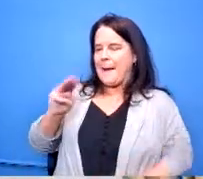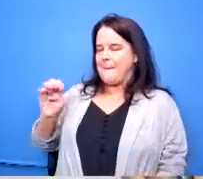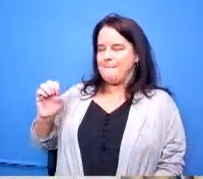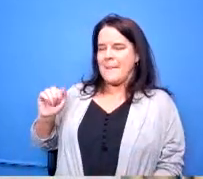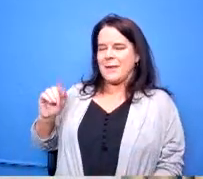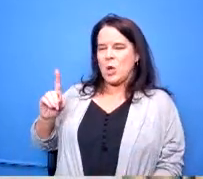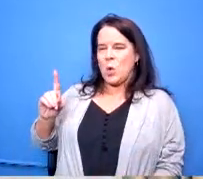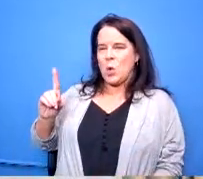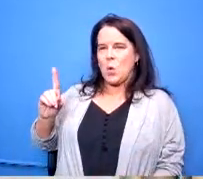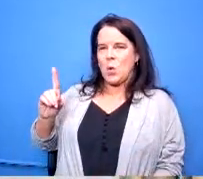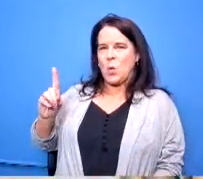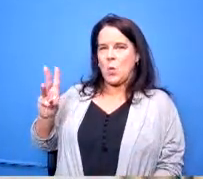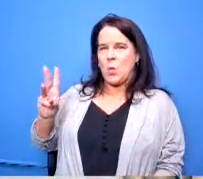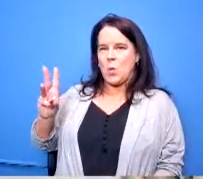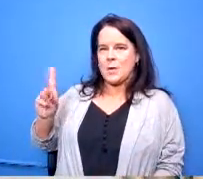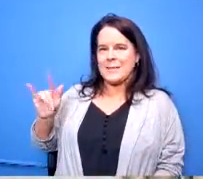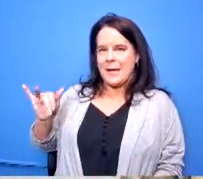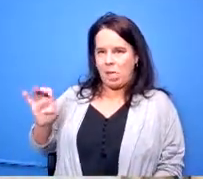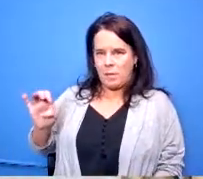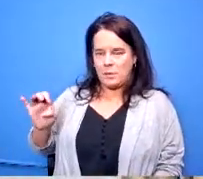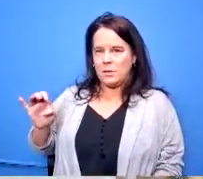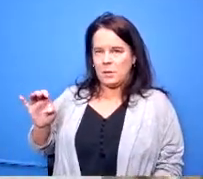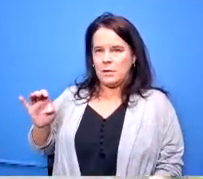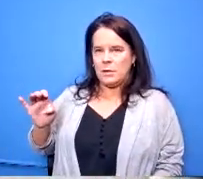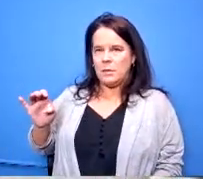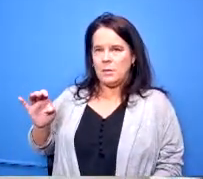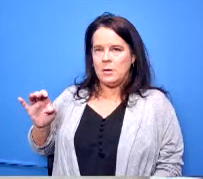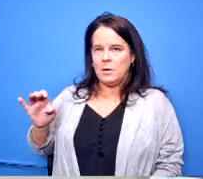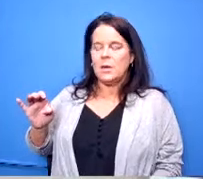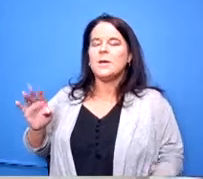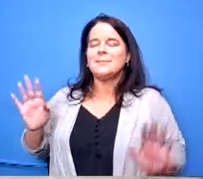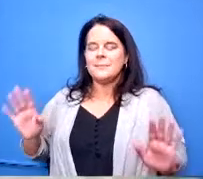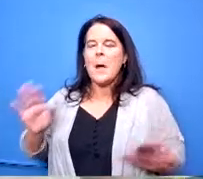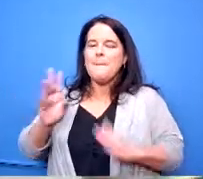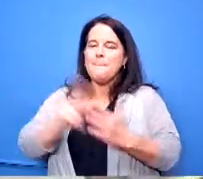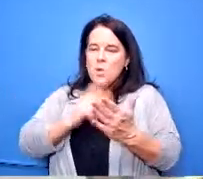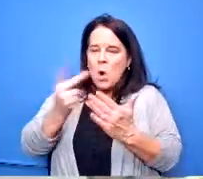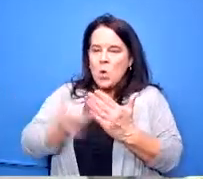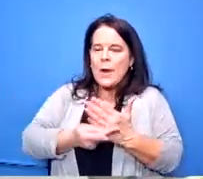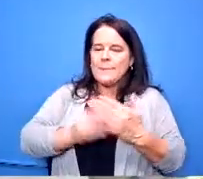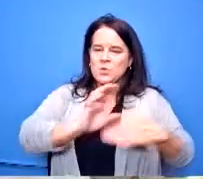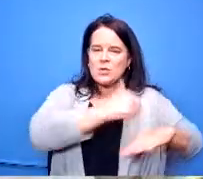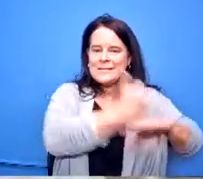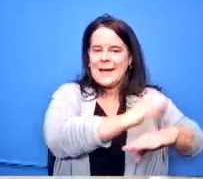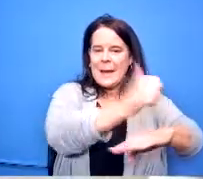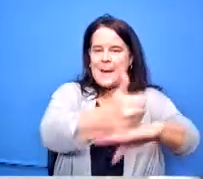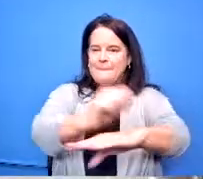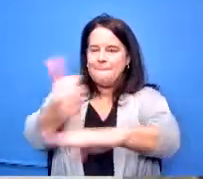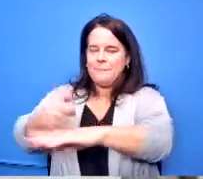curriculum we spread out programs we started new programs mr lacey was on the board at the time